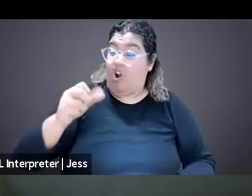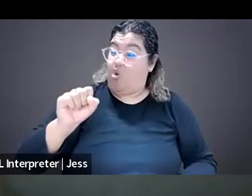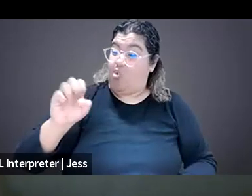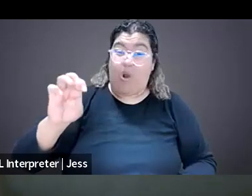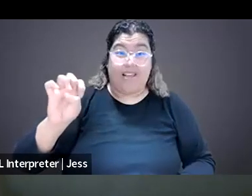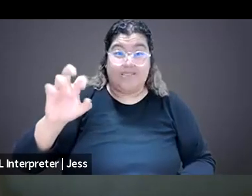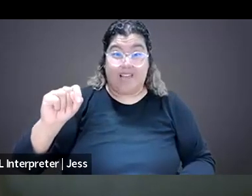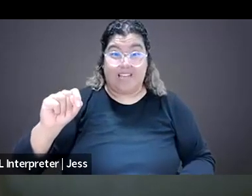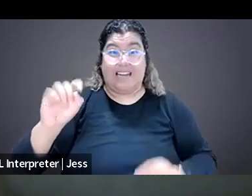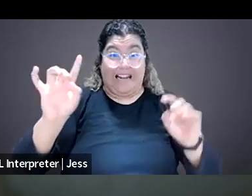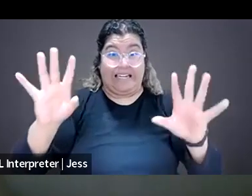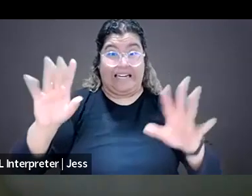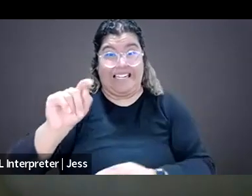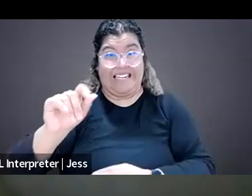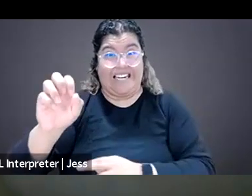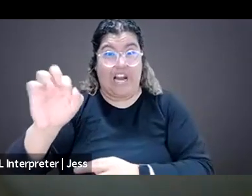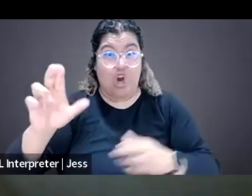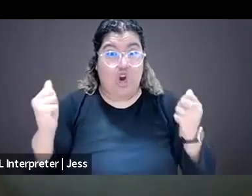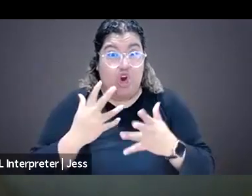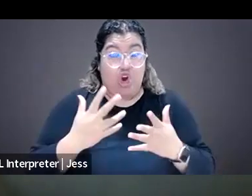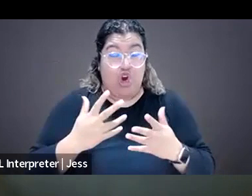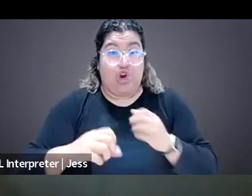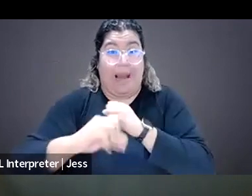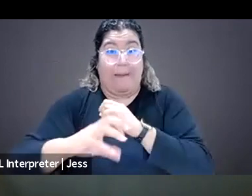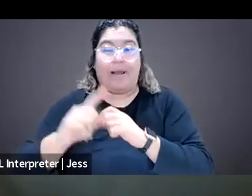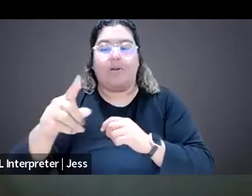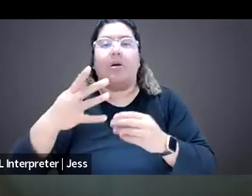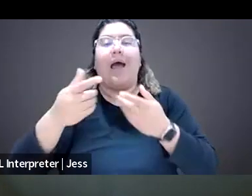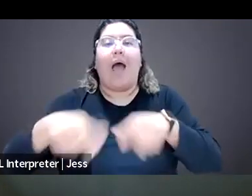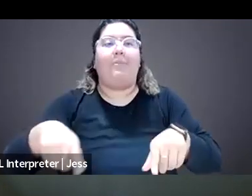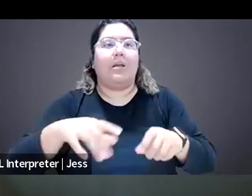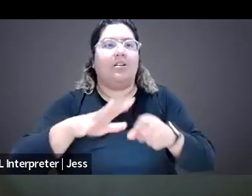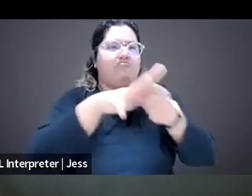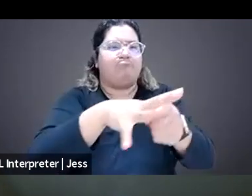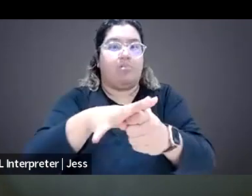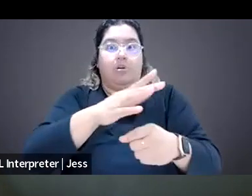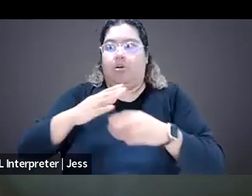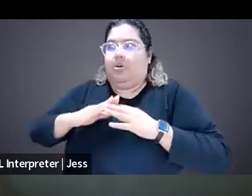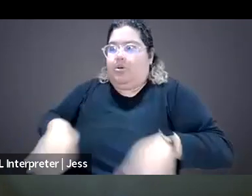is that it has a really big silencing effect. This is a free speech issue as I've written so many times,